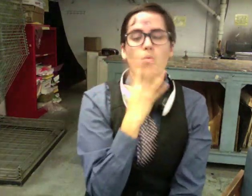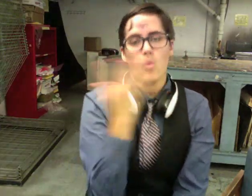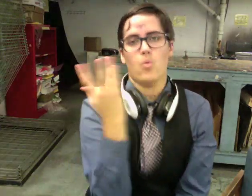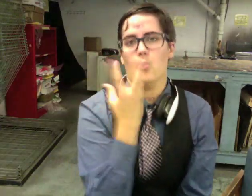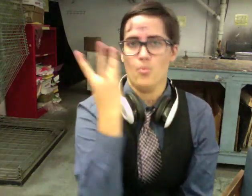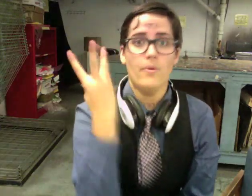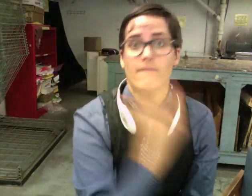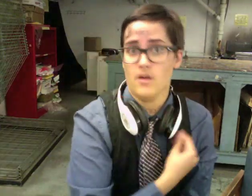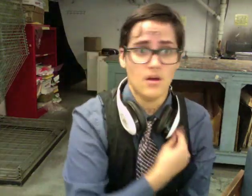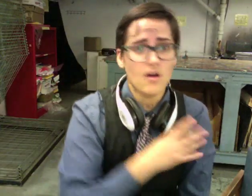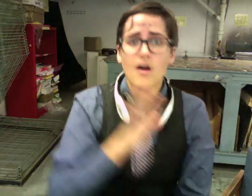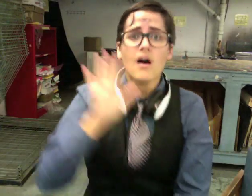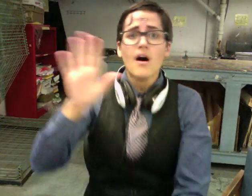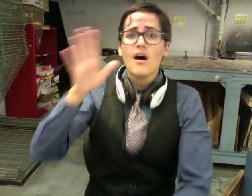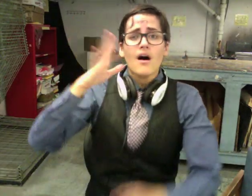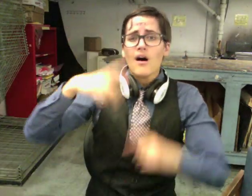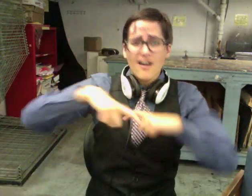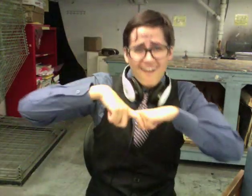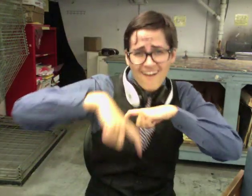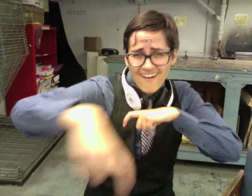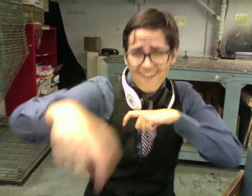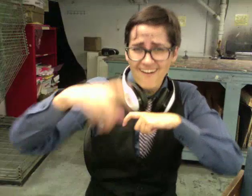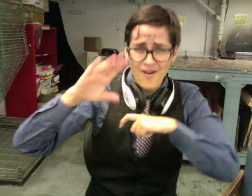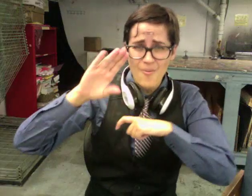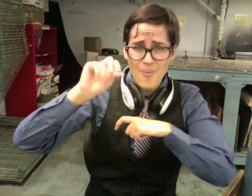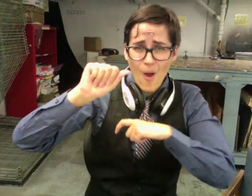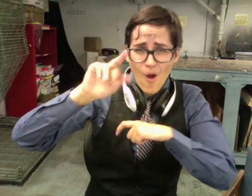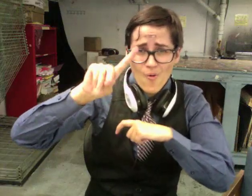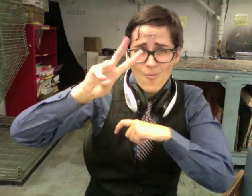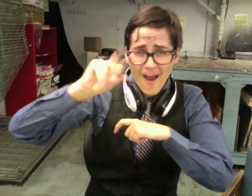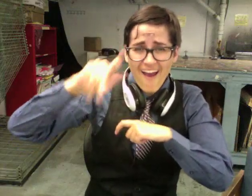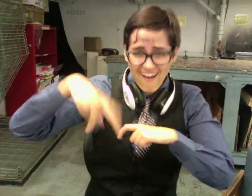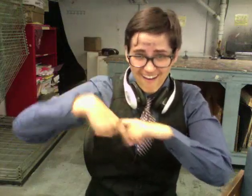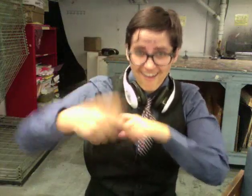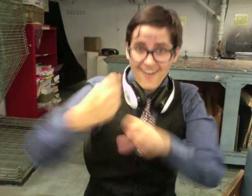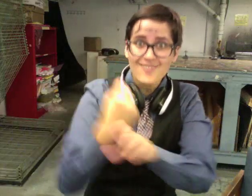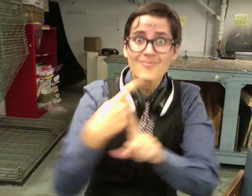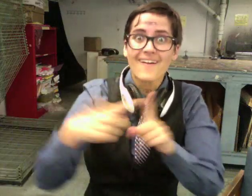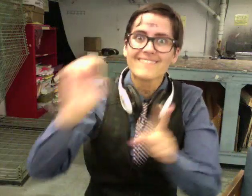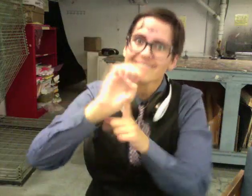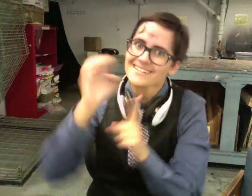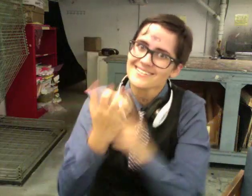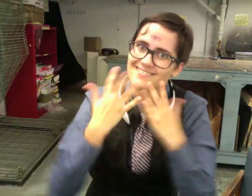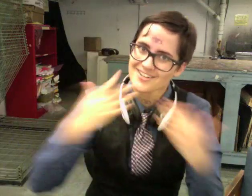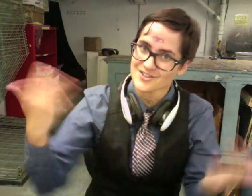it is absolutely top-of-the-line and beautiful! Sturdy docking areas made from eco-friendly